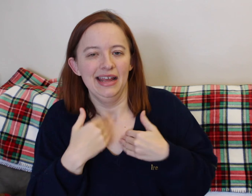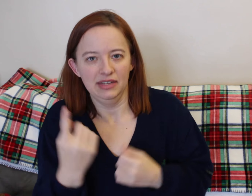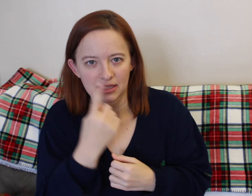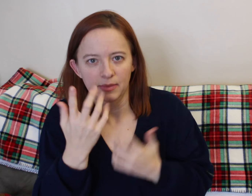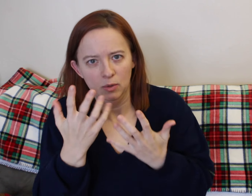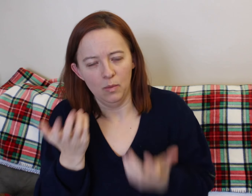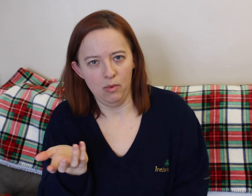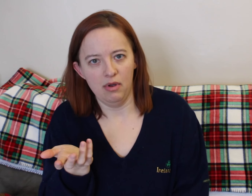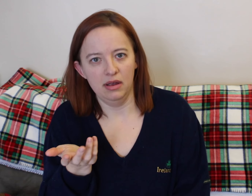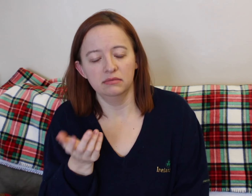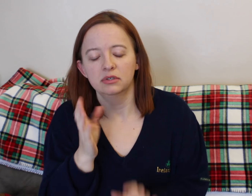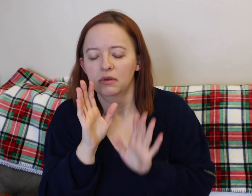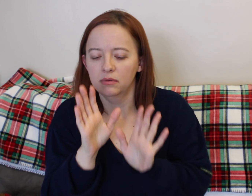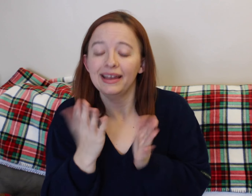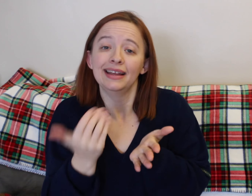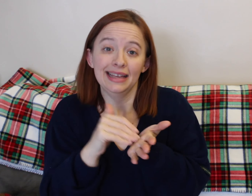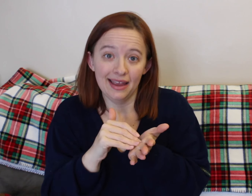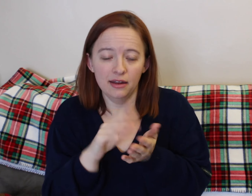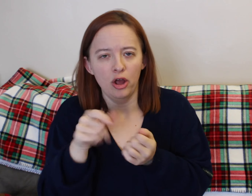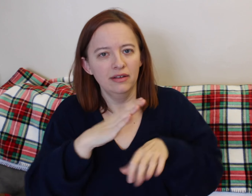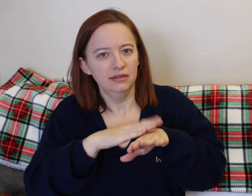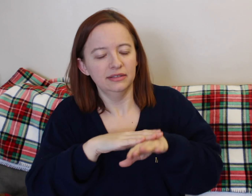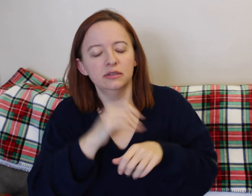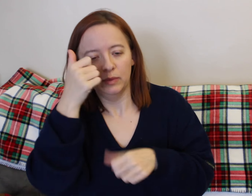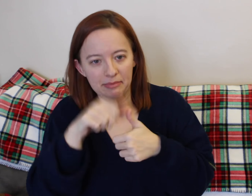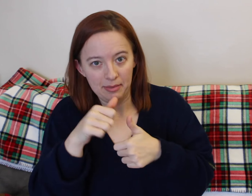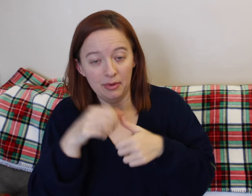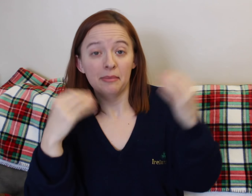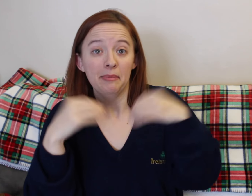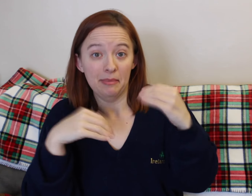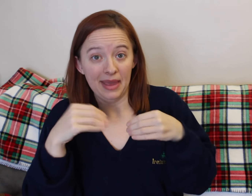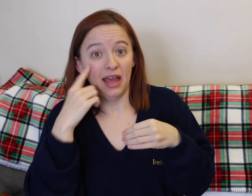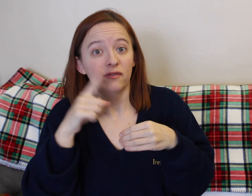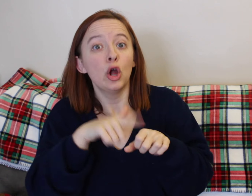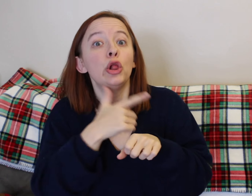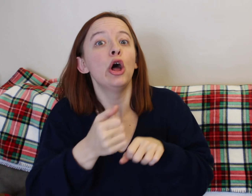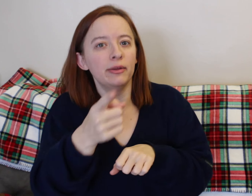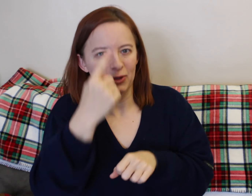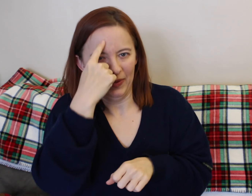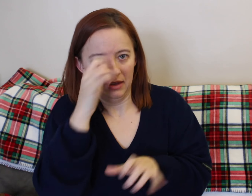Everyone's a little bit different, but overall, I would say... I would say bring more than what you think.